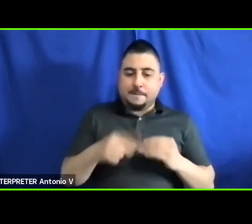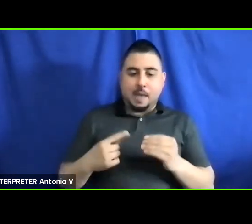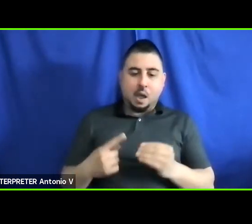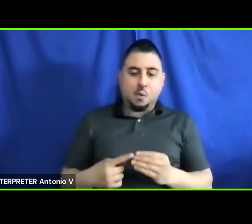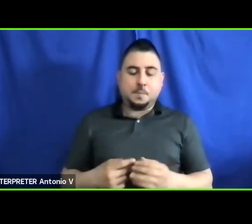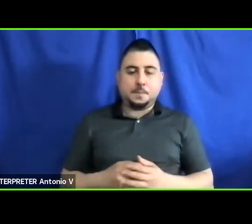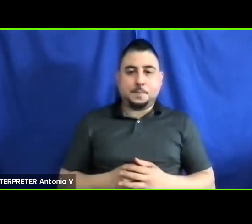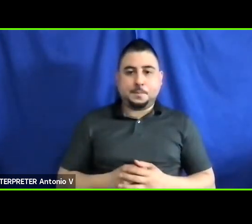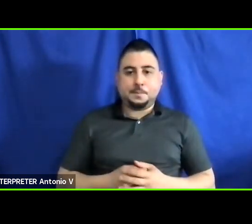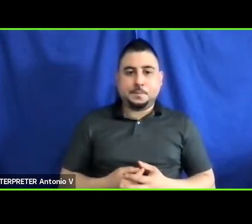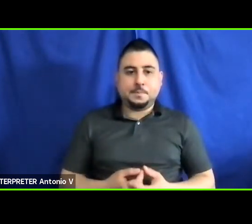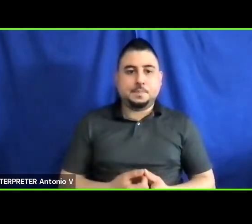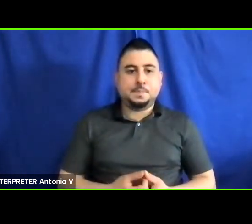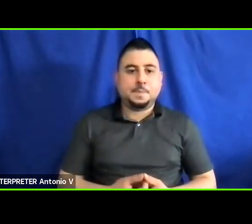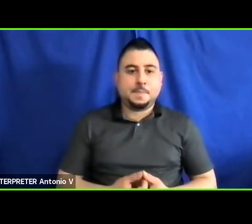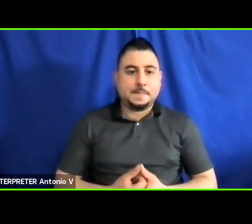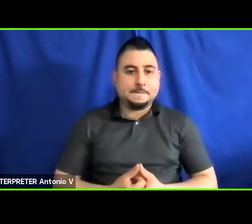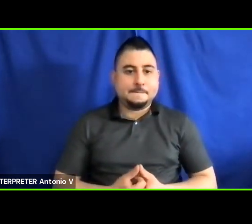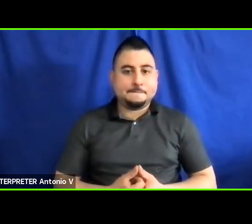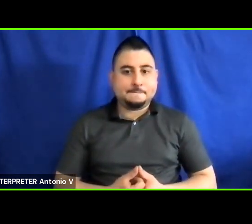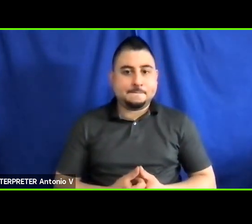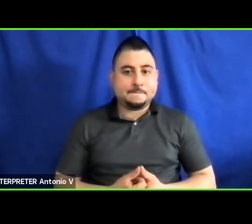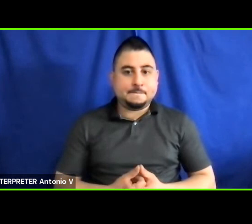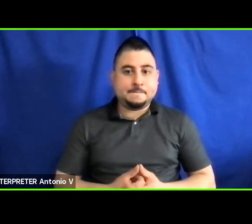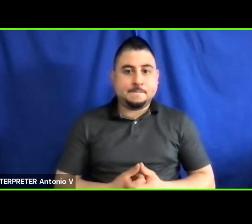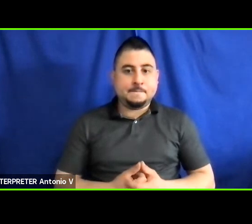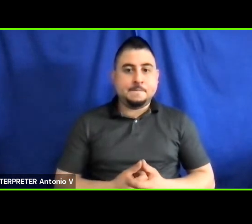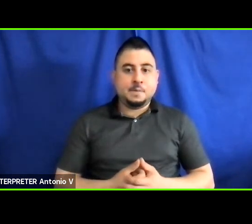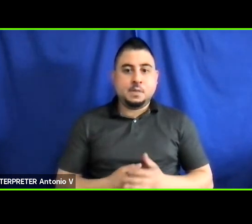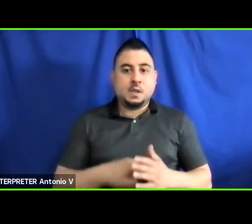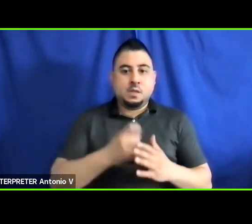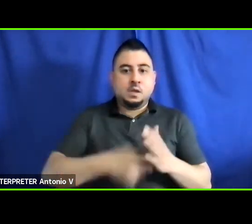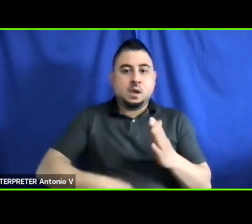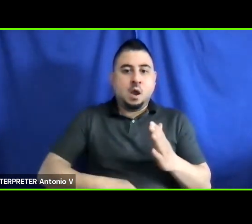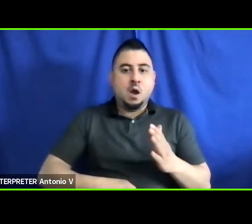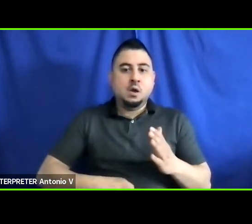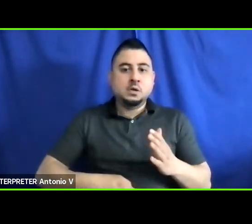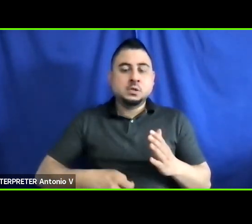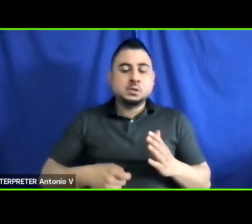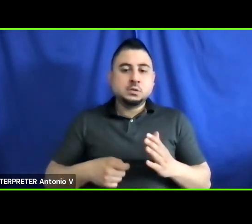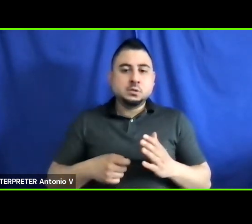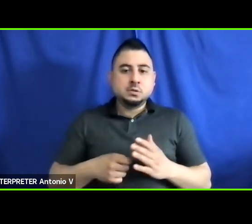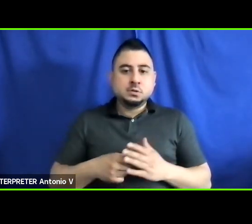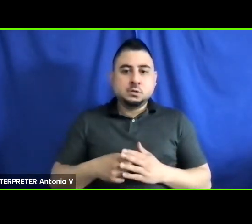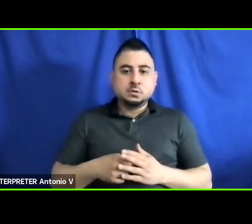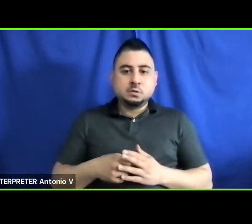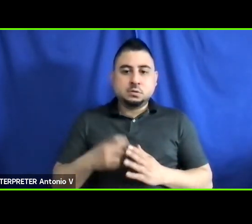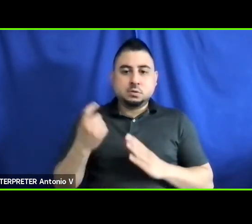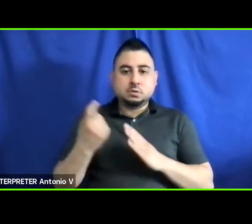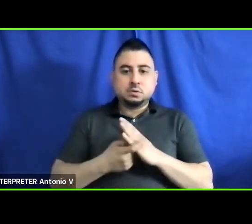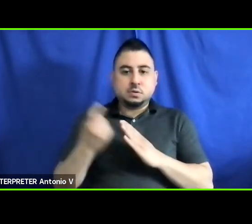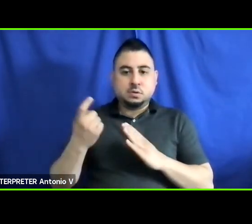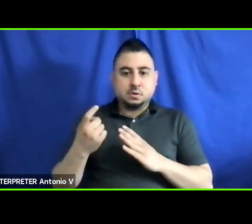Well, as far as the cost of -- of autonomous vehicles, I think maybe